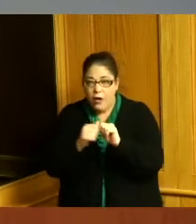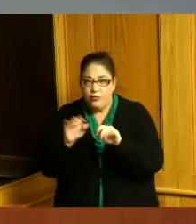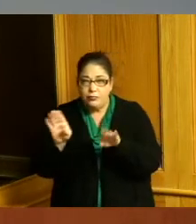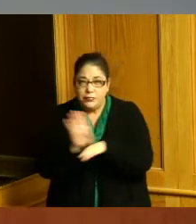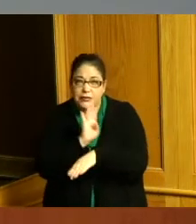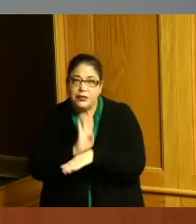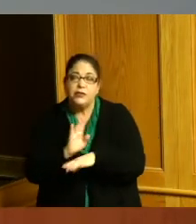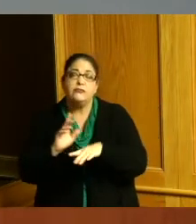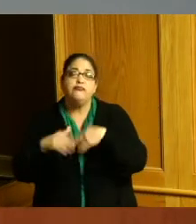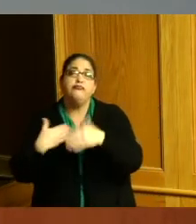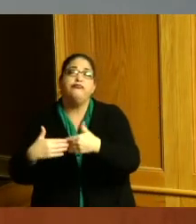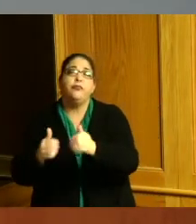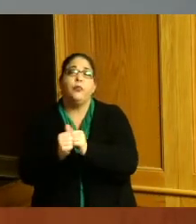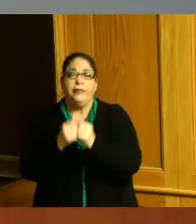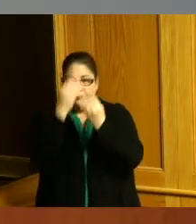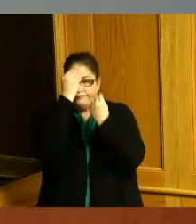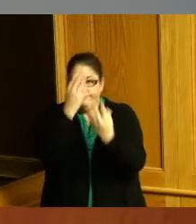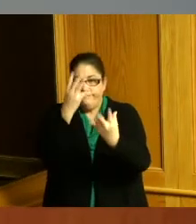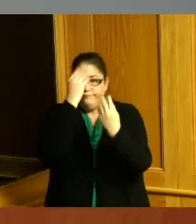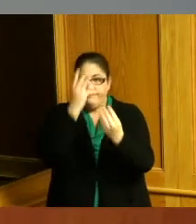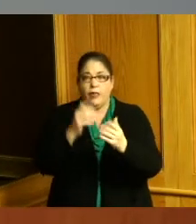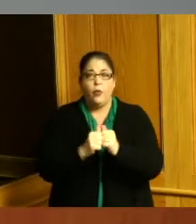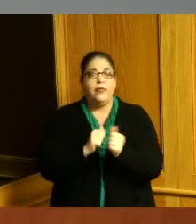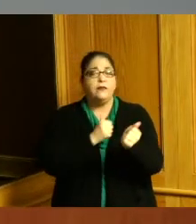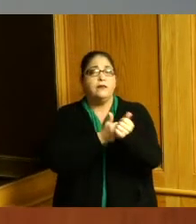related to conveying information and being supportive of people who are